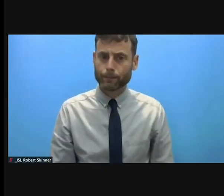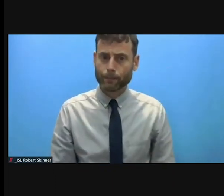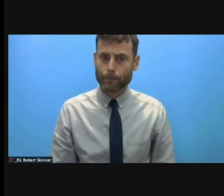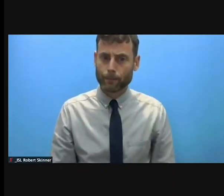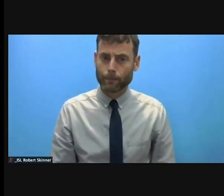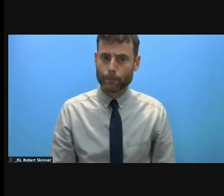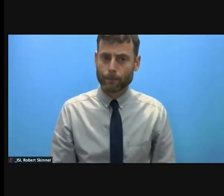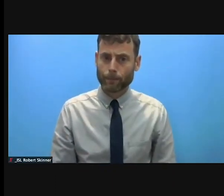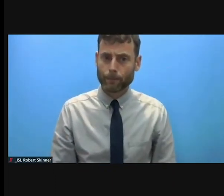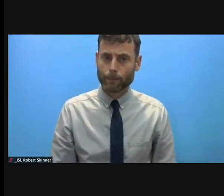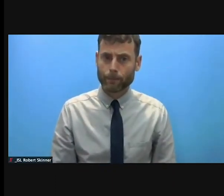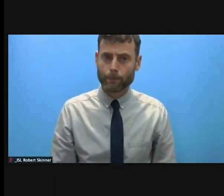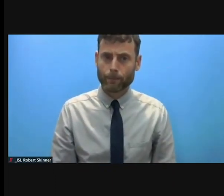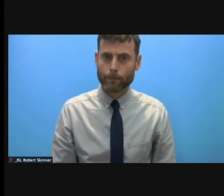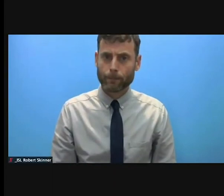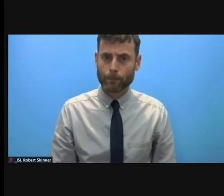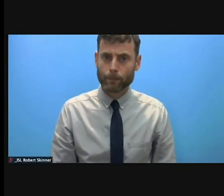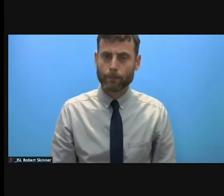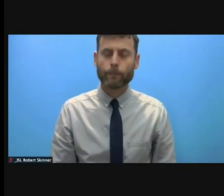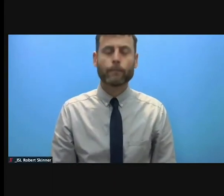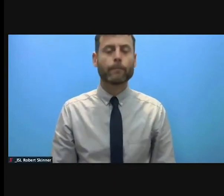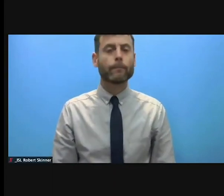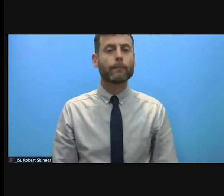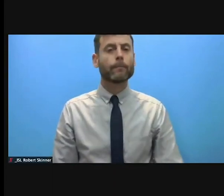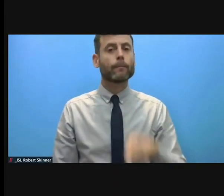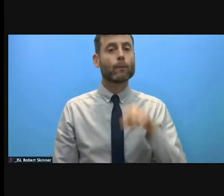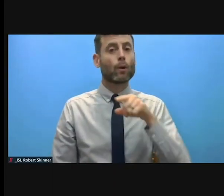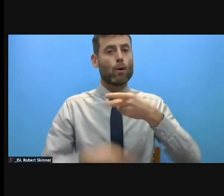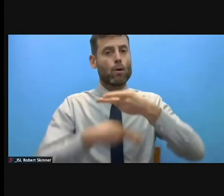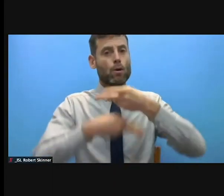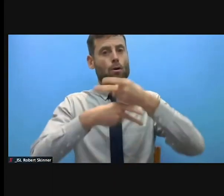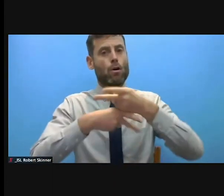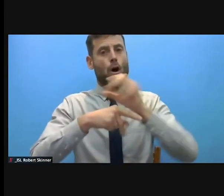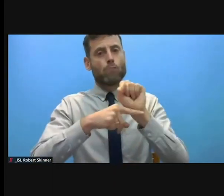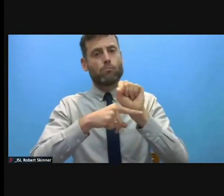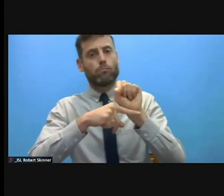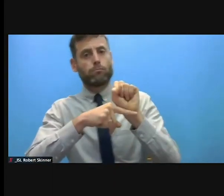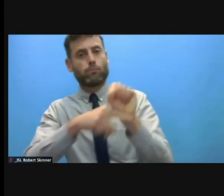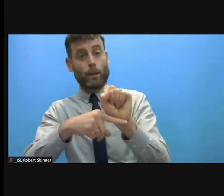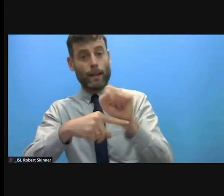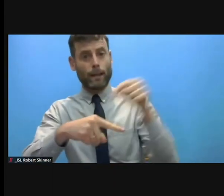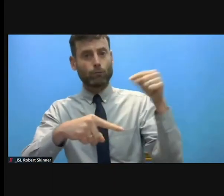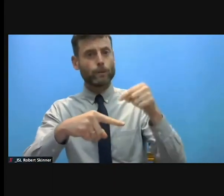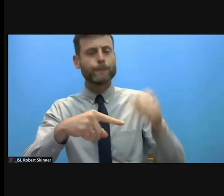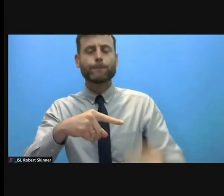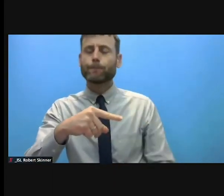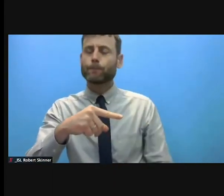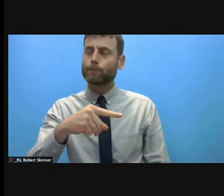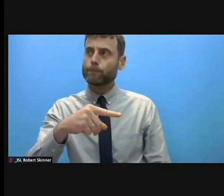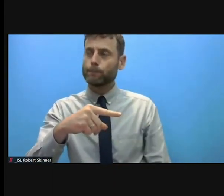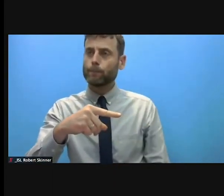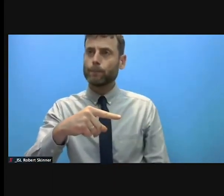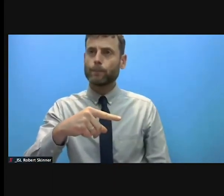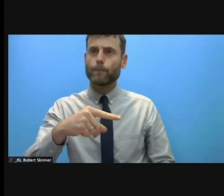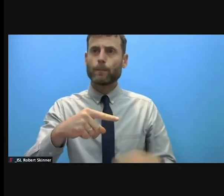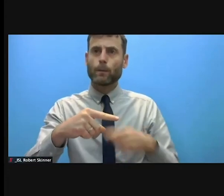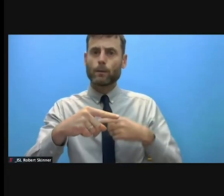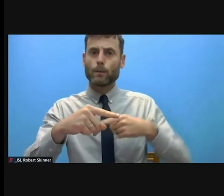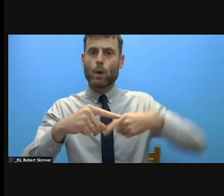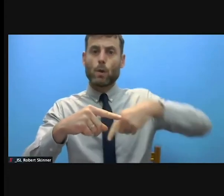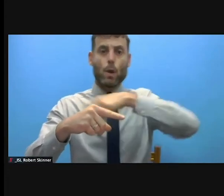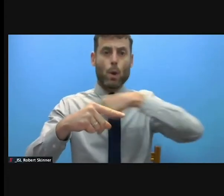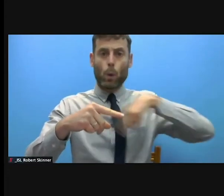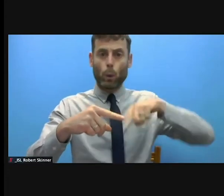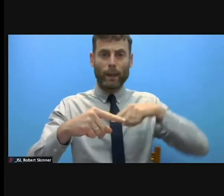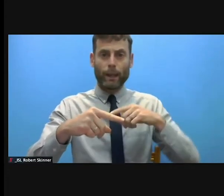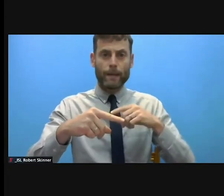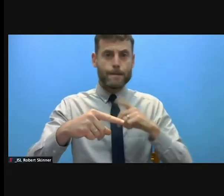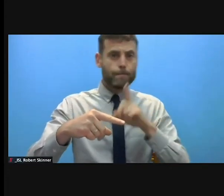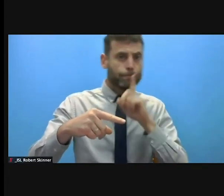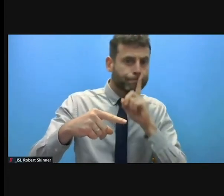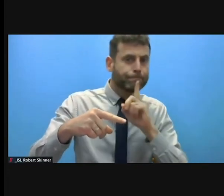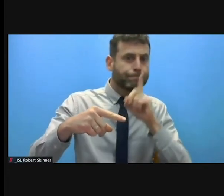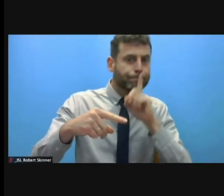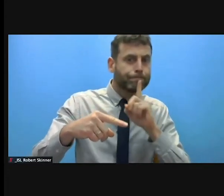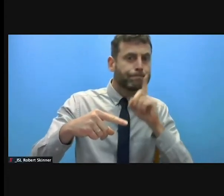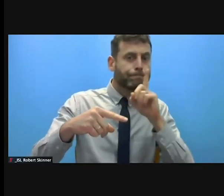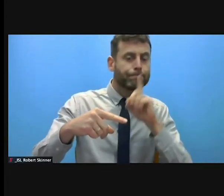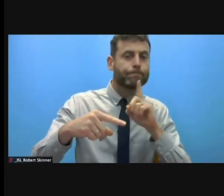also protection is sort of in danger because we do not dare to speak out against humanitarian